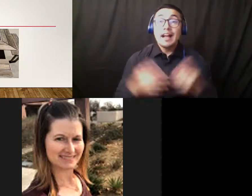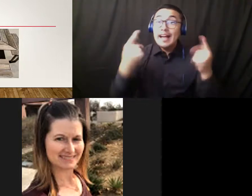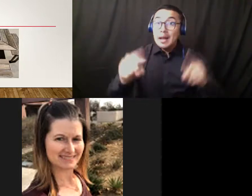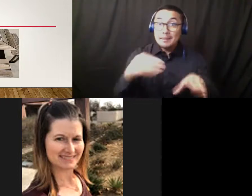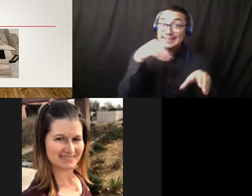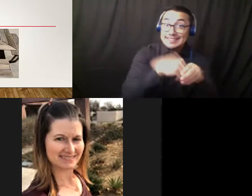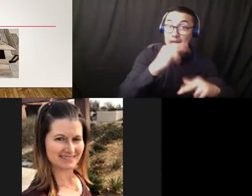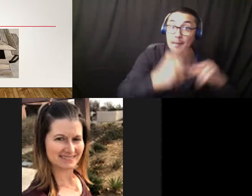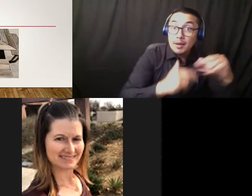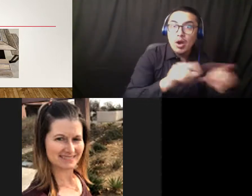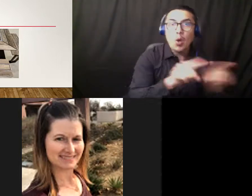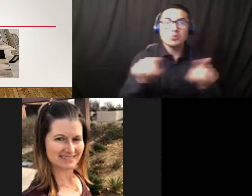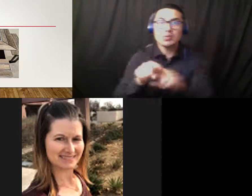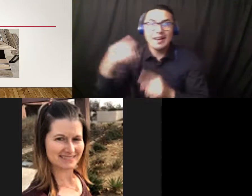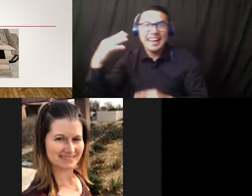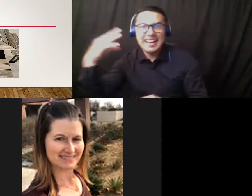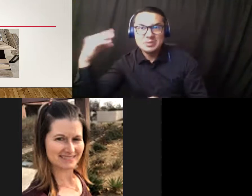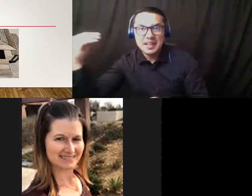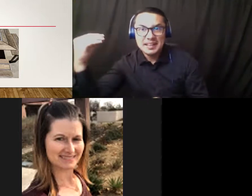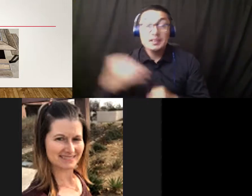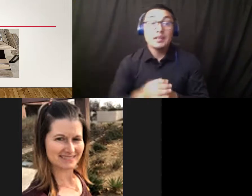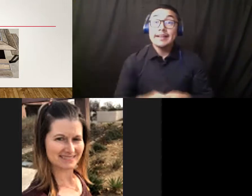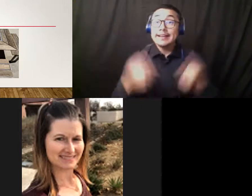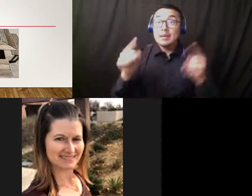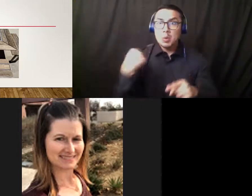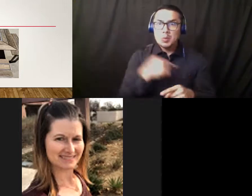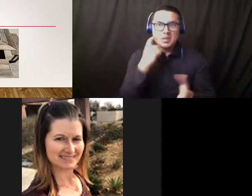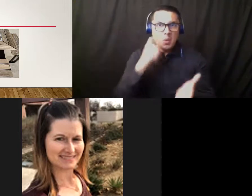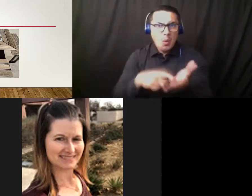the different outdoor areas where we had seating and we wanted to make sure that